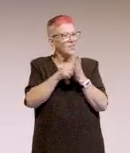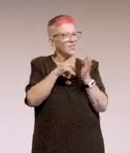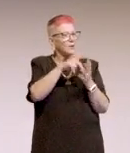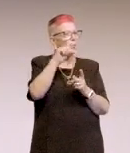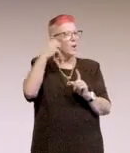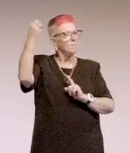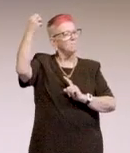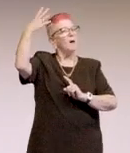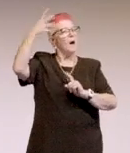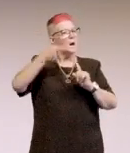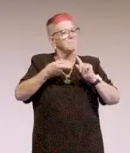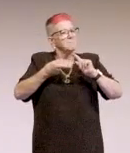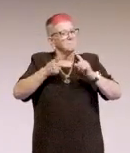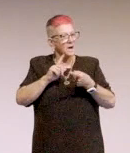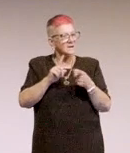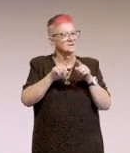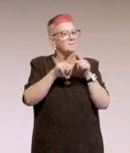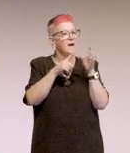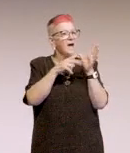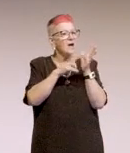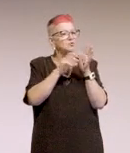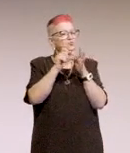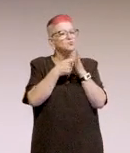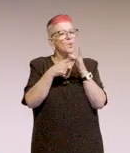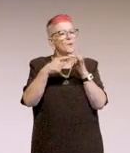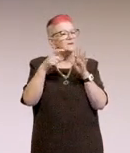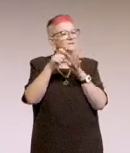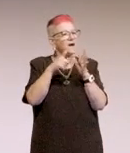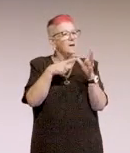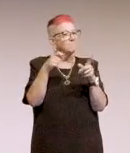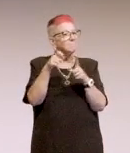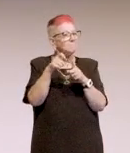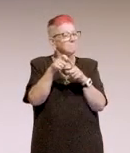I just had some in the app, Android app.